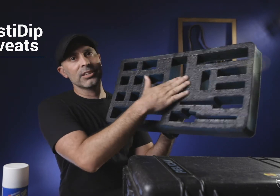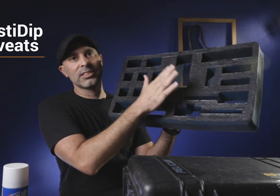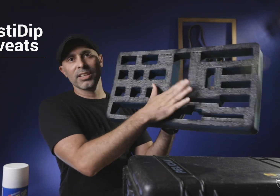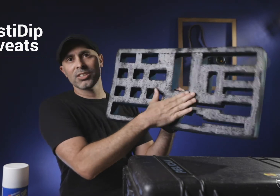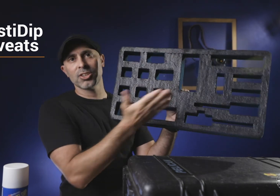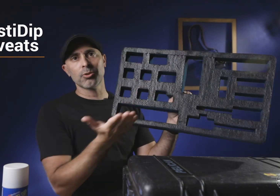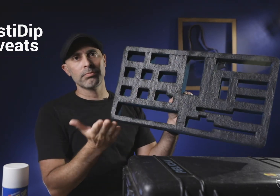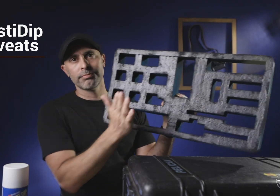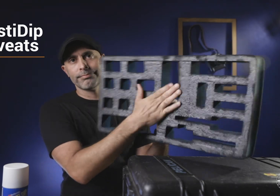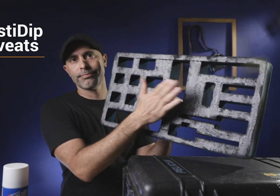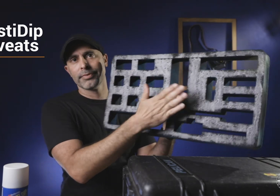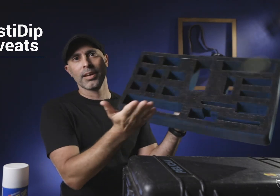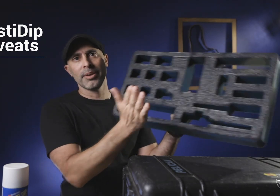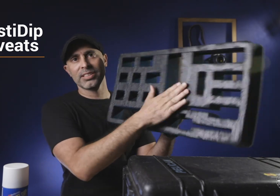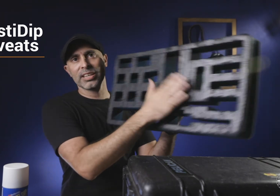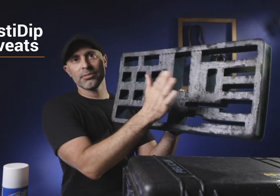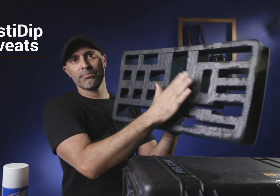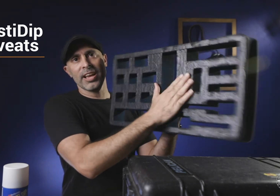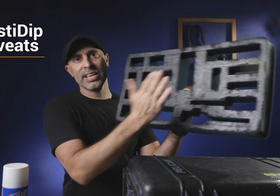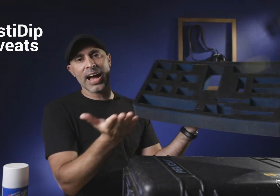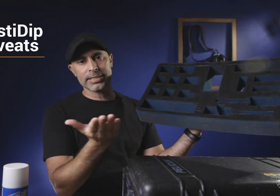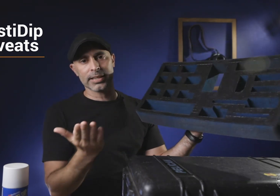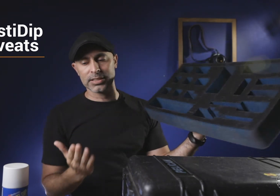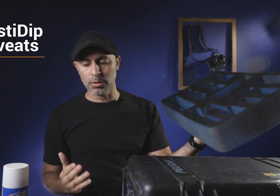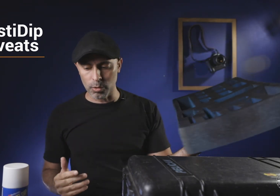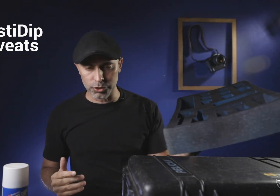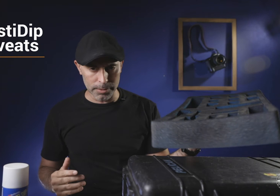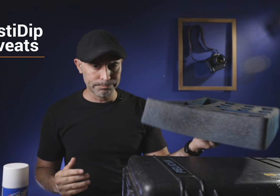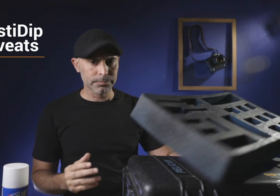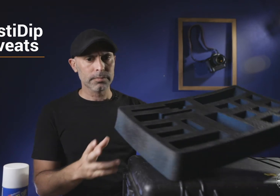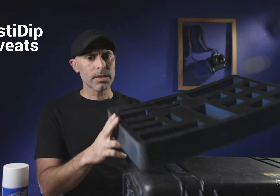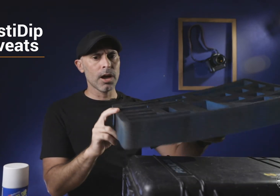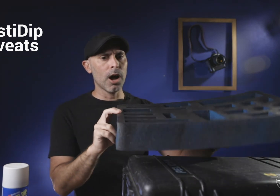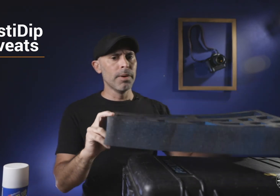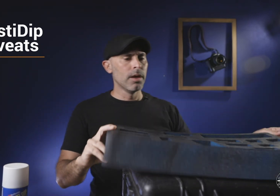you're gonna see it's still I mean this thing is fantastic and still holds up